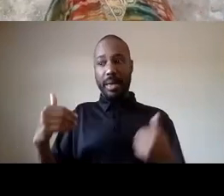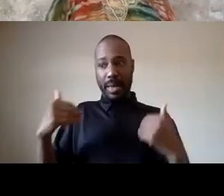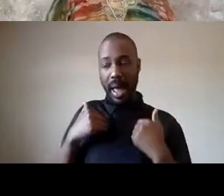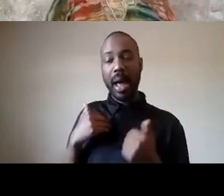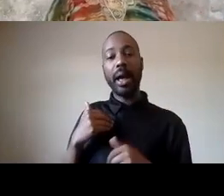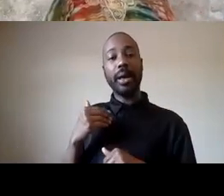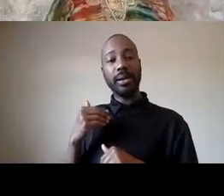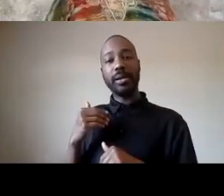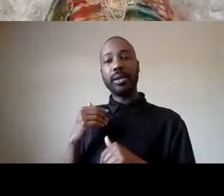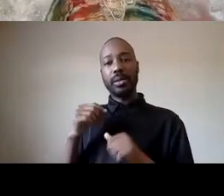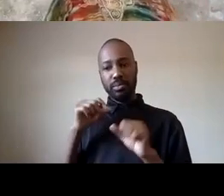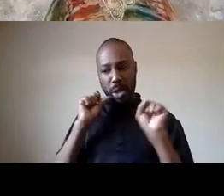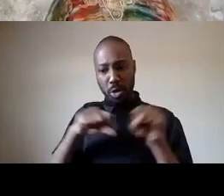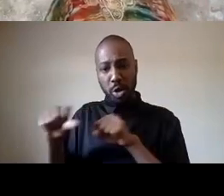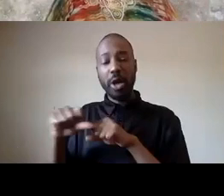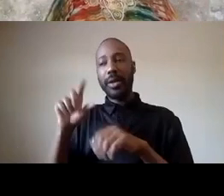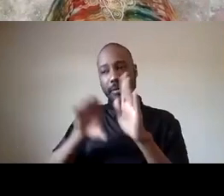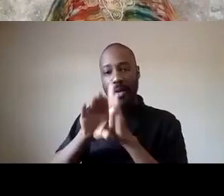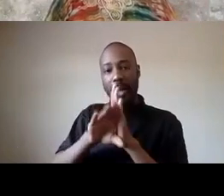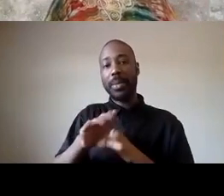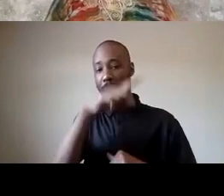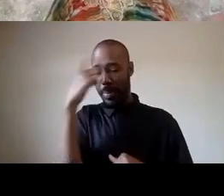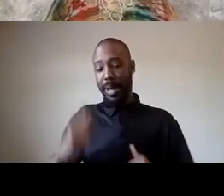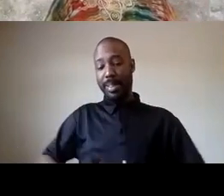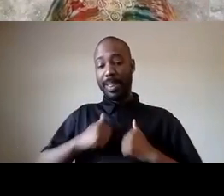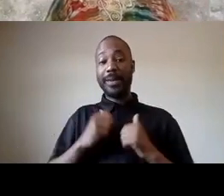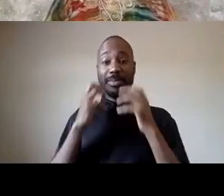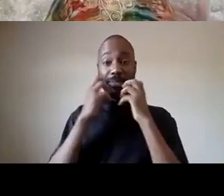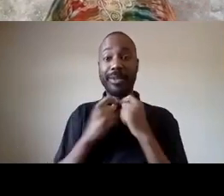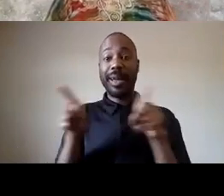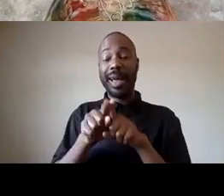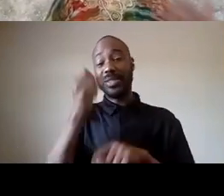to develop black lives matter as a movement not a moment to say that this